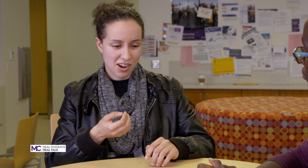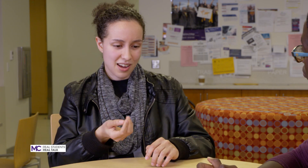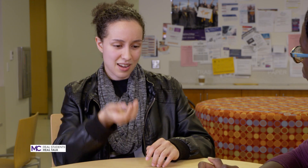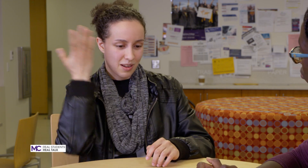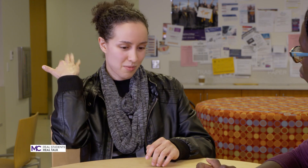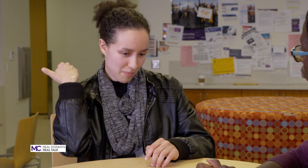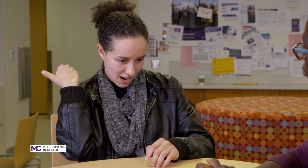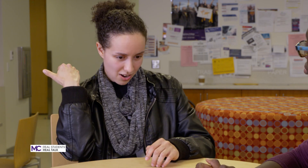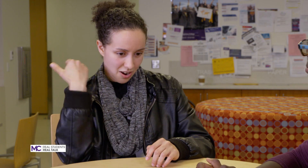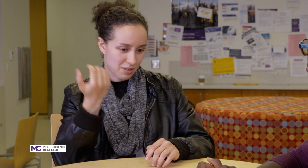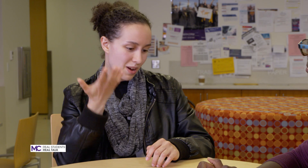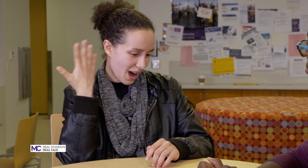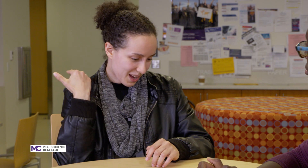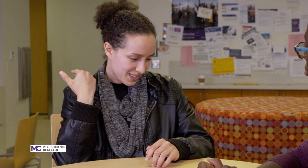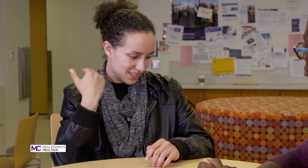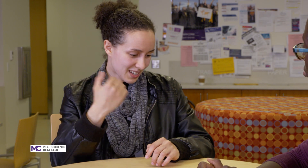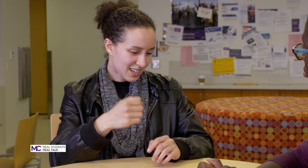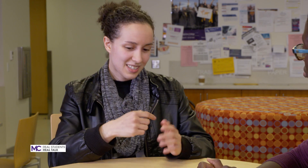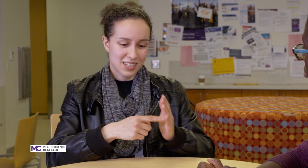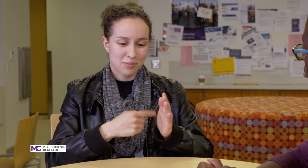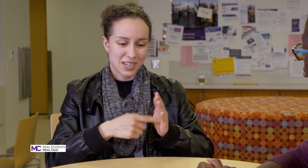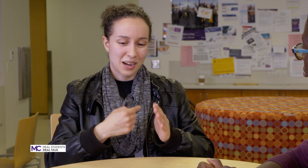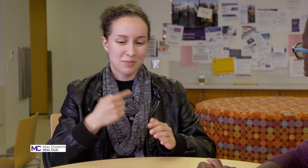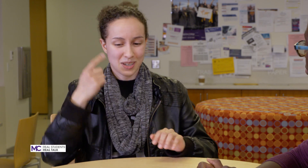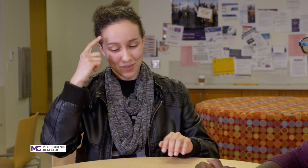background and past sometimes I'm